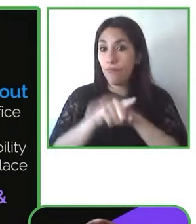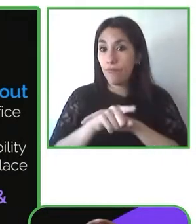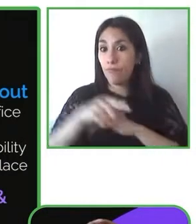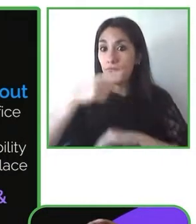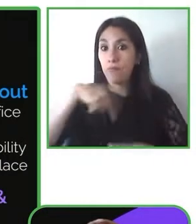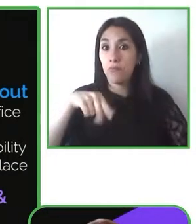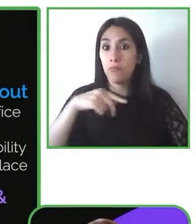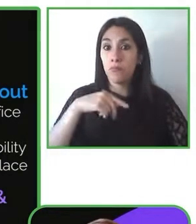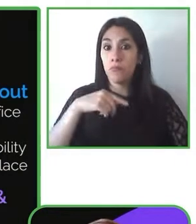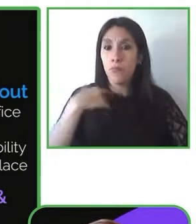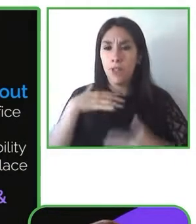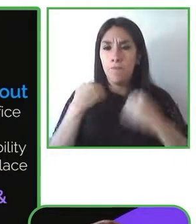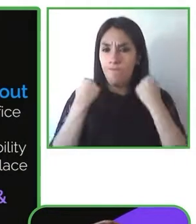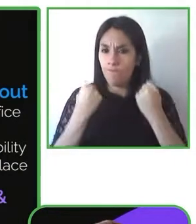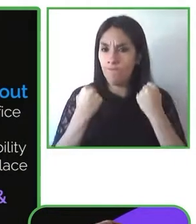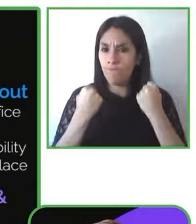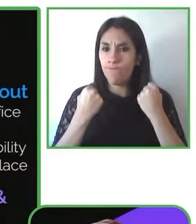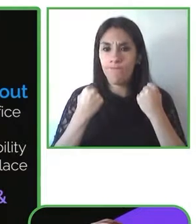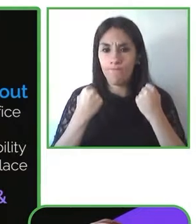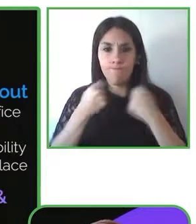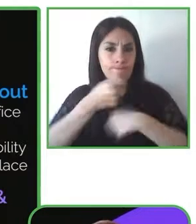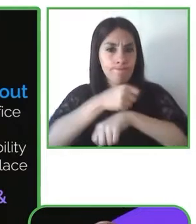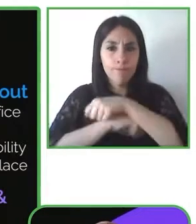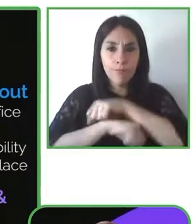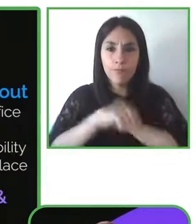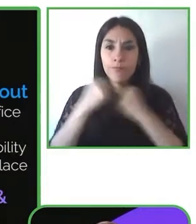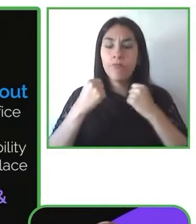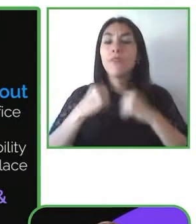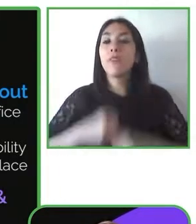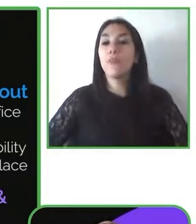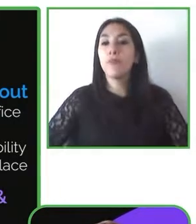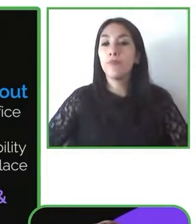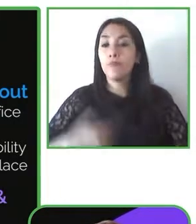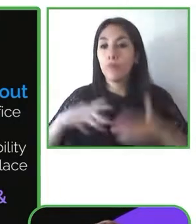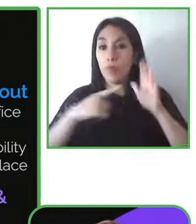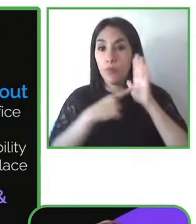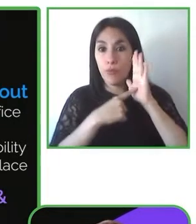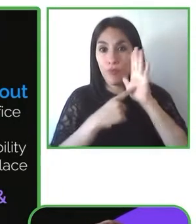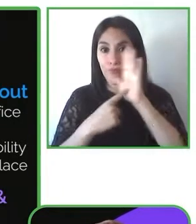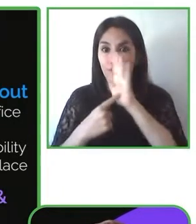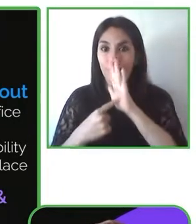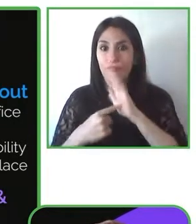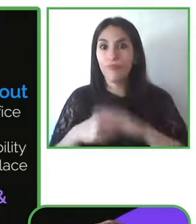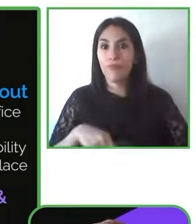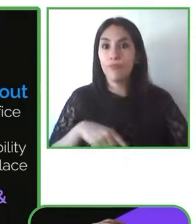as its company and also integrator we rolled out globally the Microsoft accessibility features in